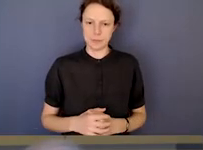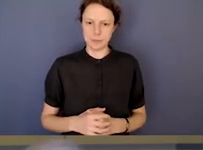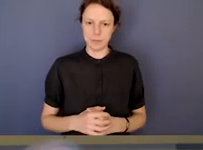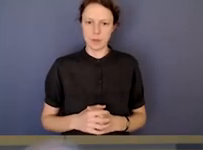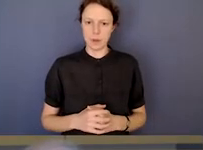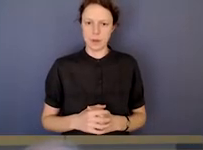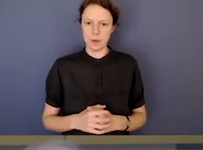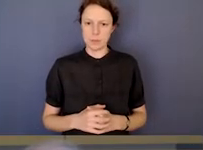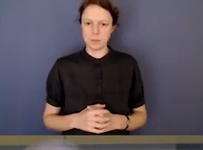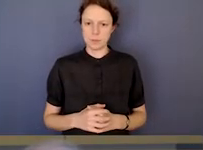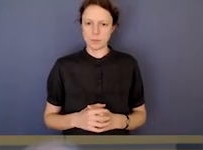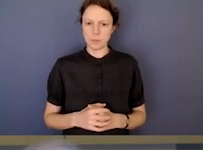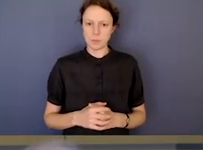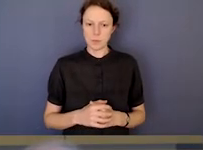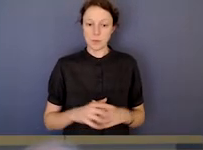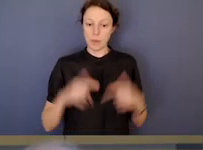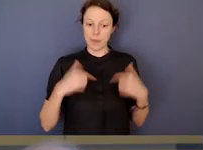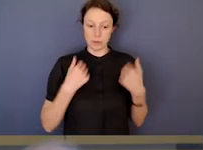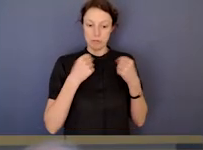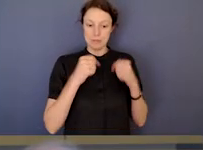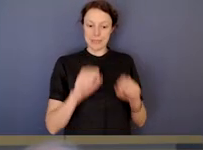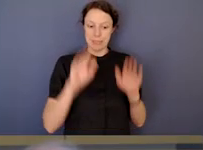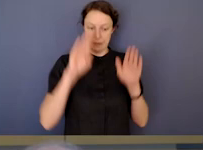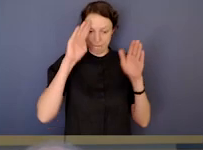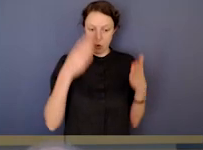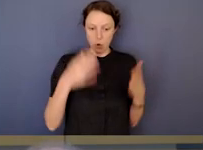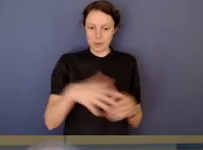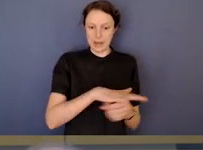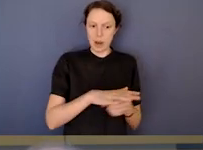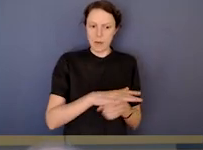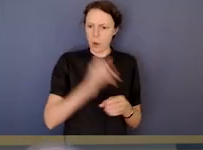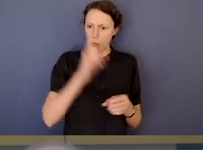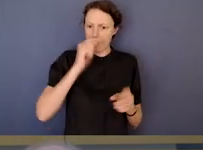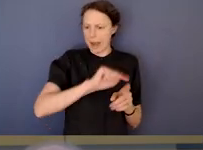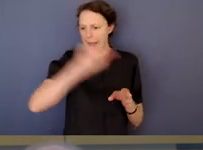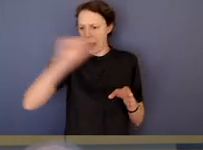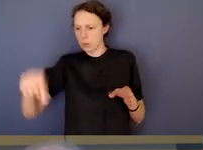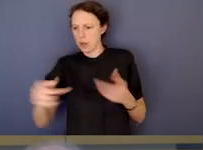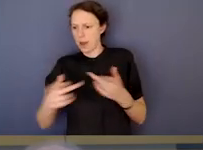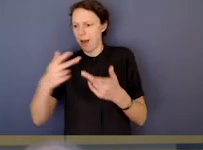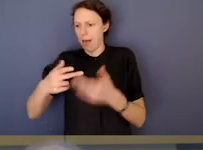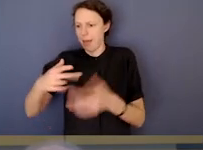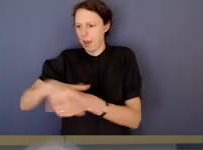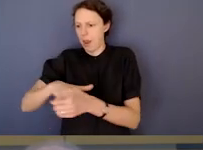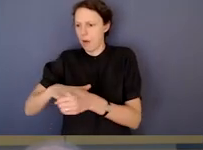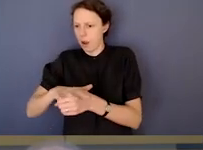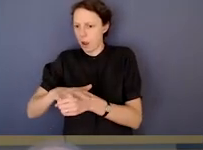So I should add that we're not limited to those, strategic focus areas. So if we receive a complaint that falls outside them,